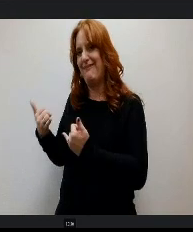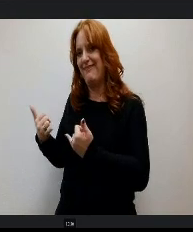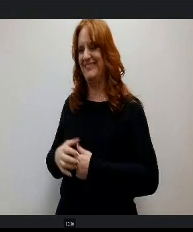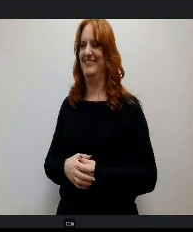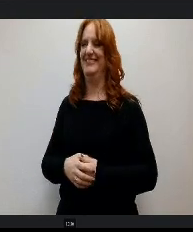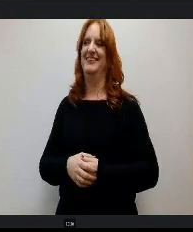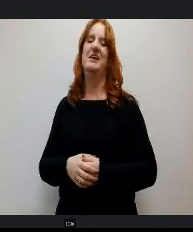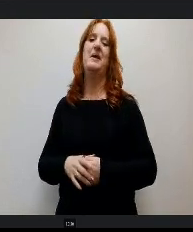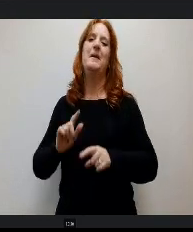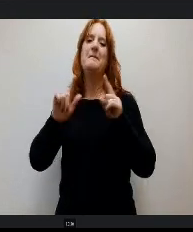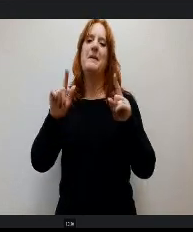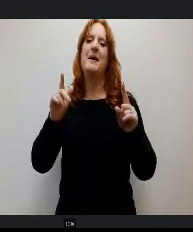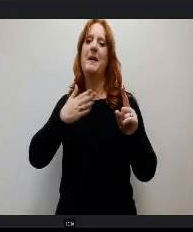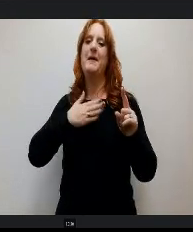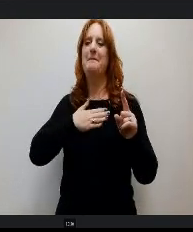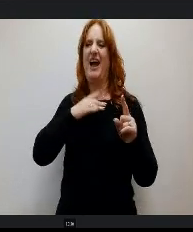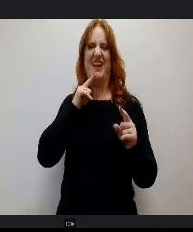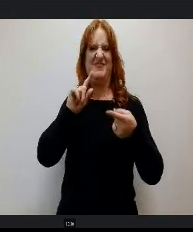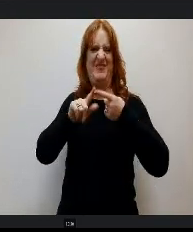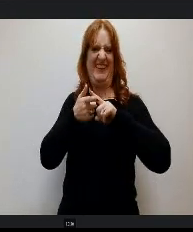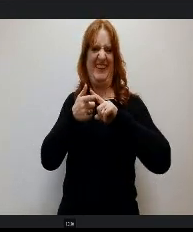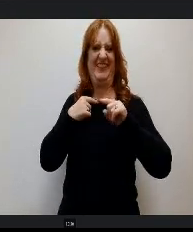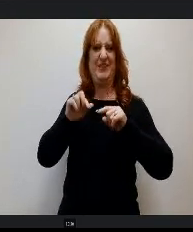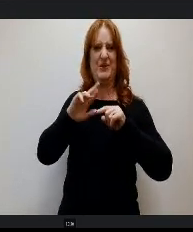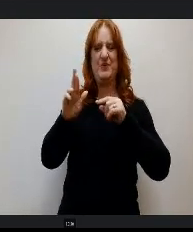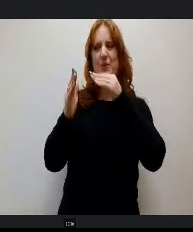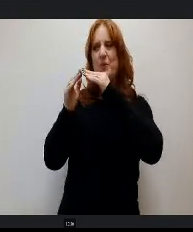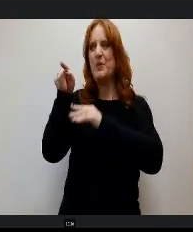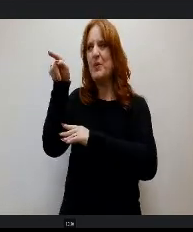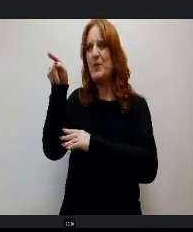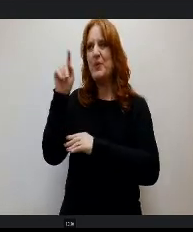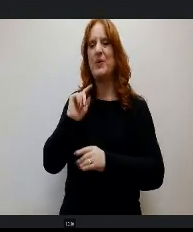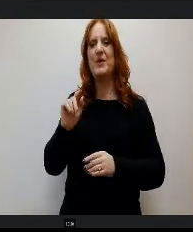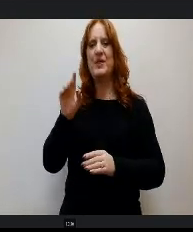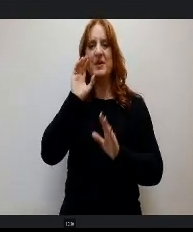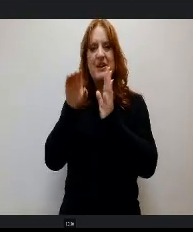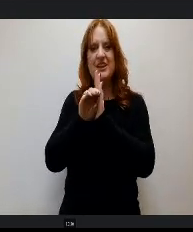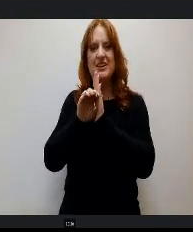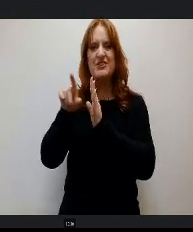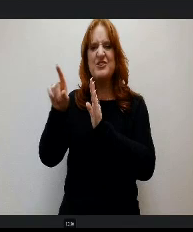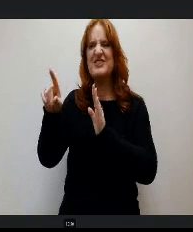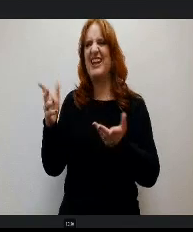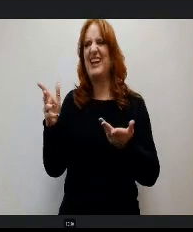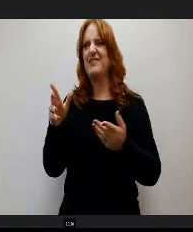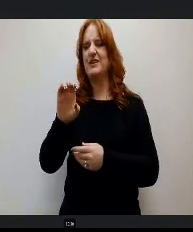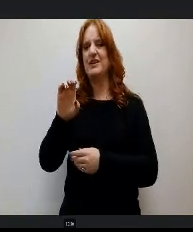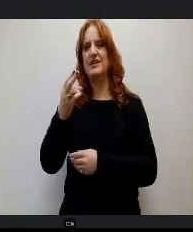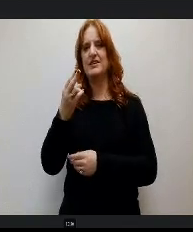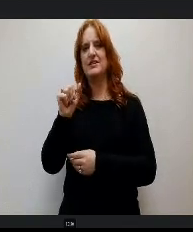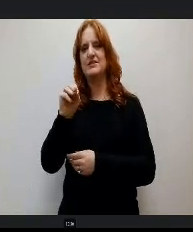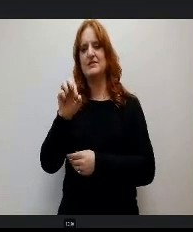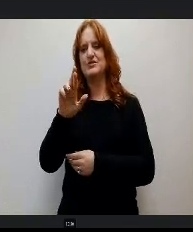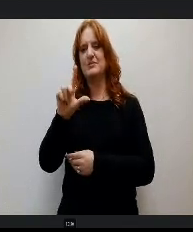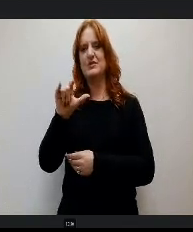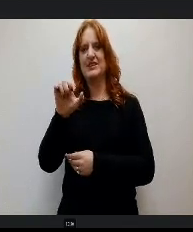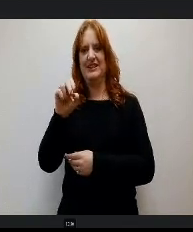o my sweet friend up in the top right corner kind of thinking about what Kyle Chamberlain shared earlier. This kiddo has a lot